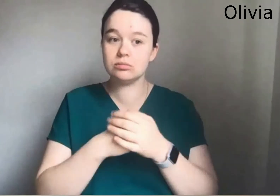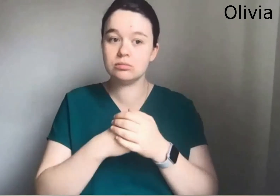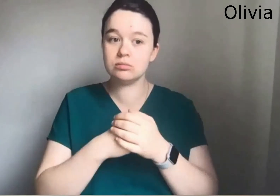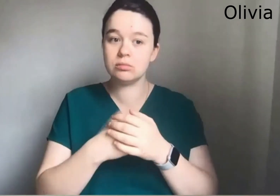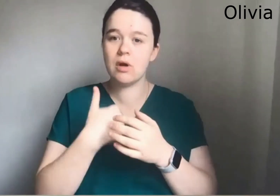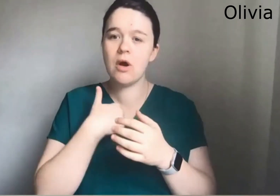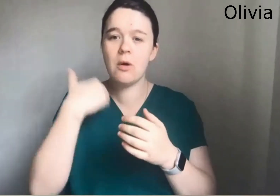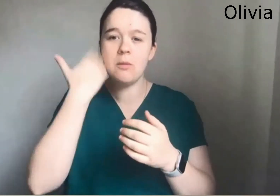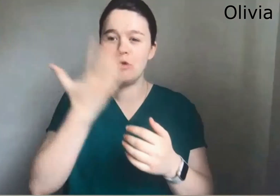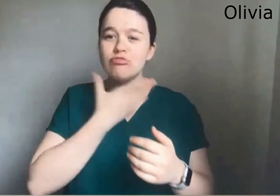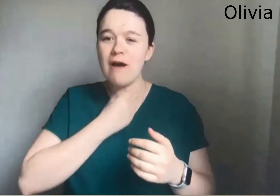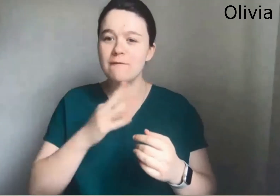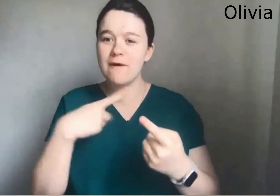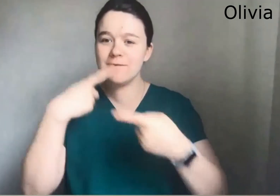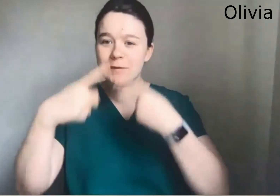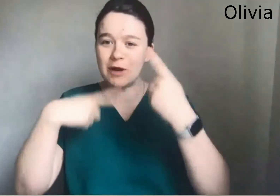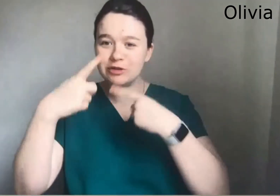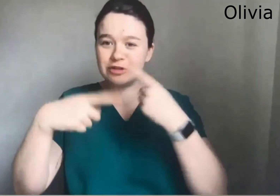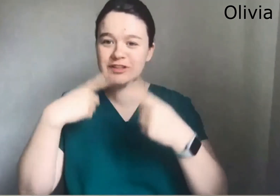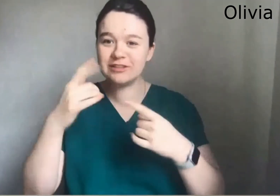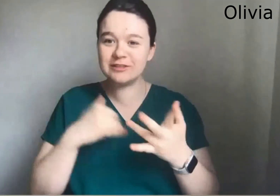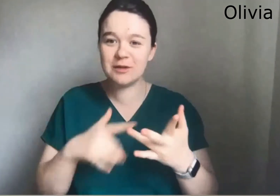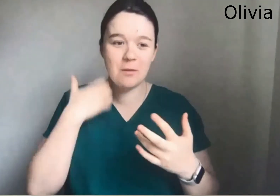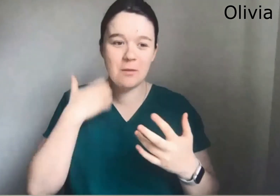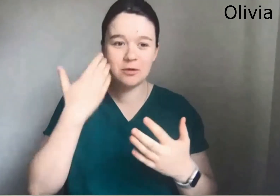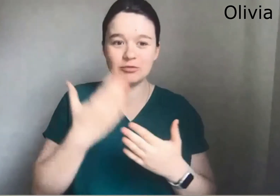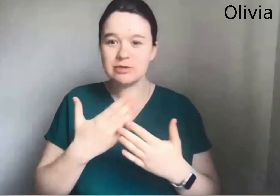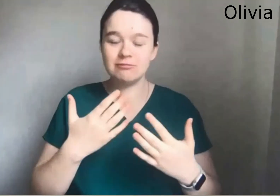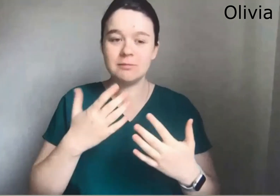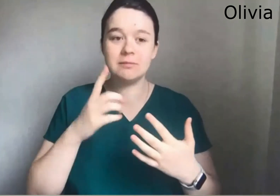Interpretation of it. I feel like I miss out I always crave information